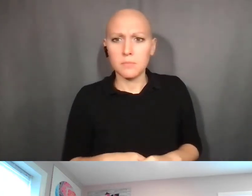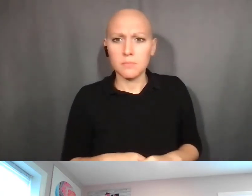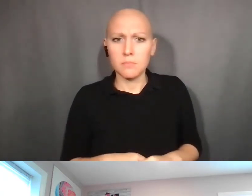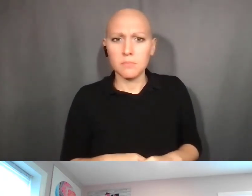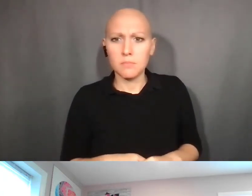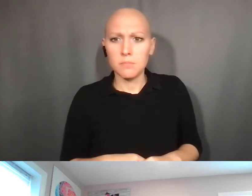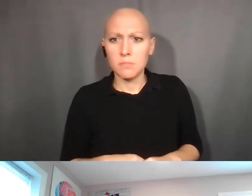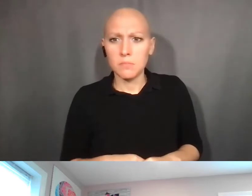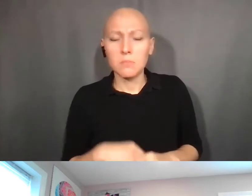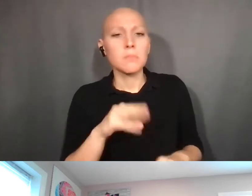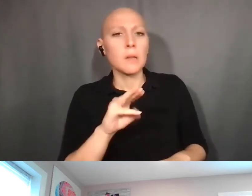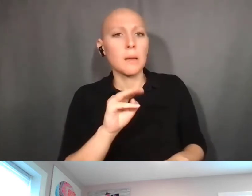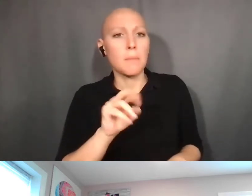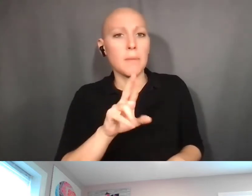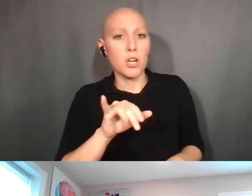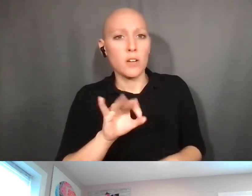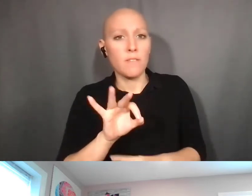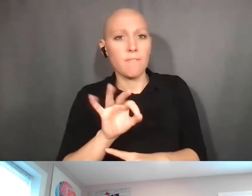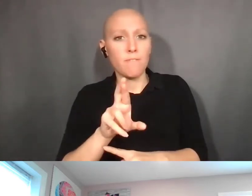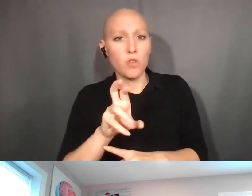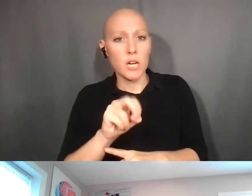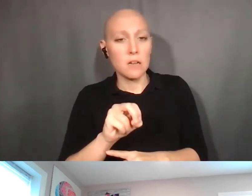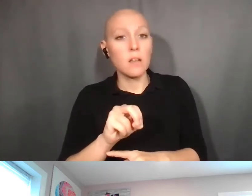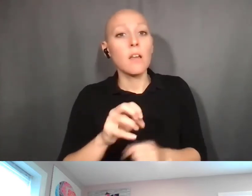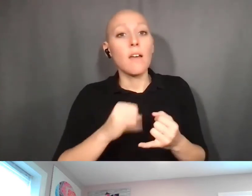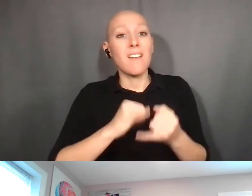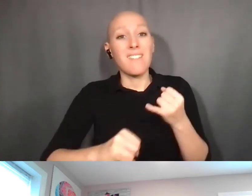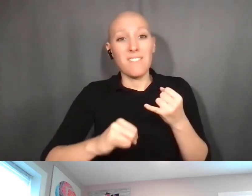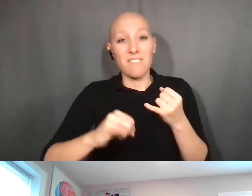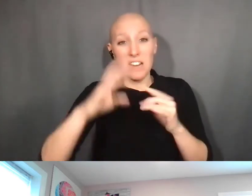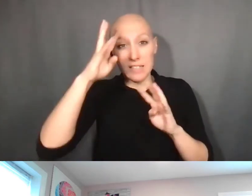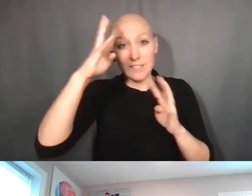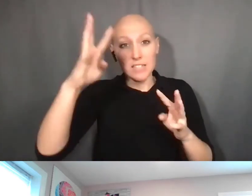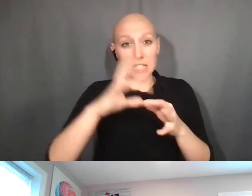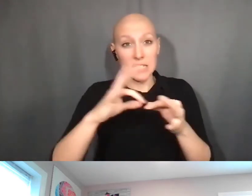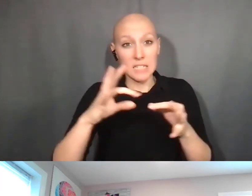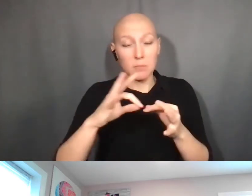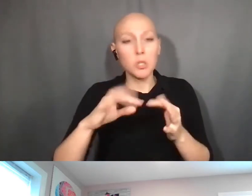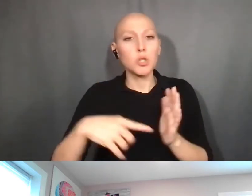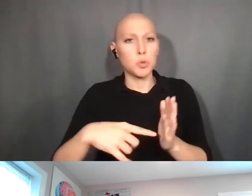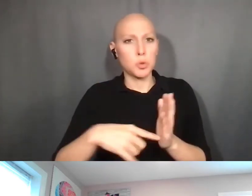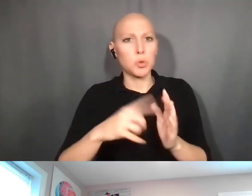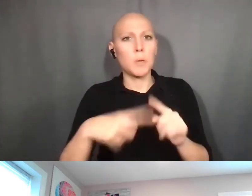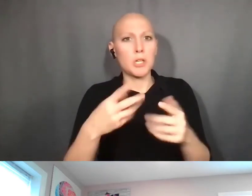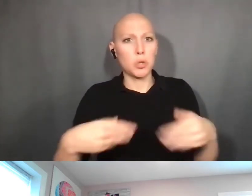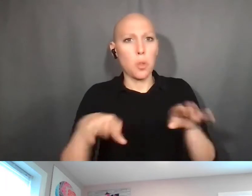Mary Fran Deutsch: The final invention statement is basically due when you are closing out that grant. Okay?